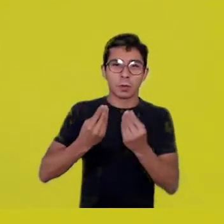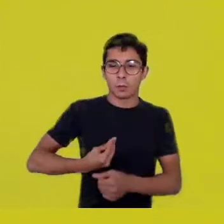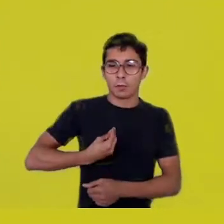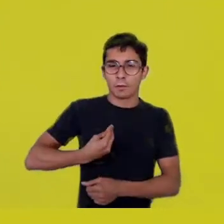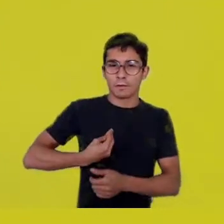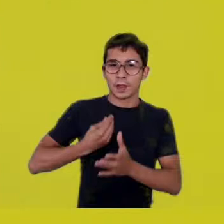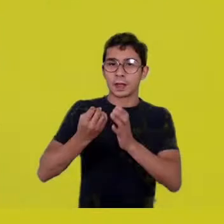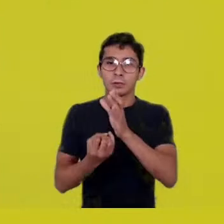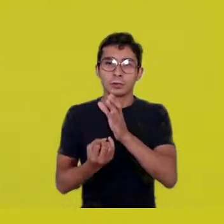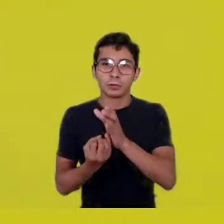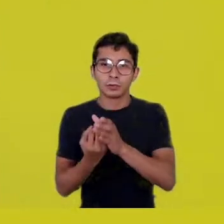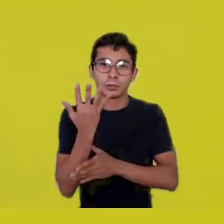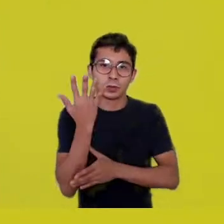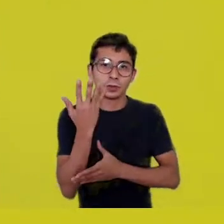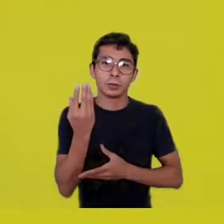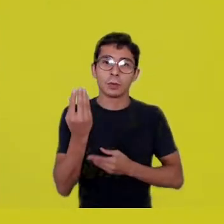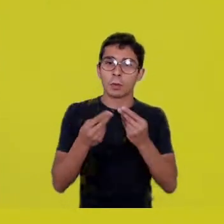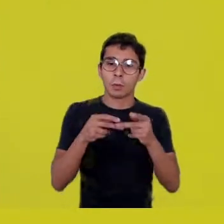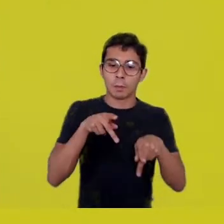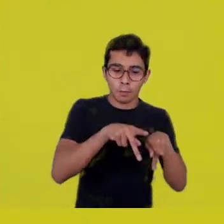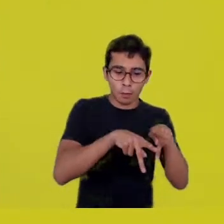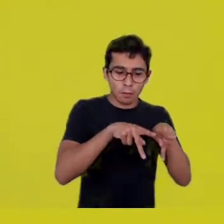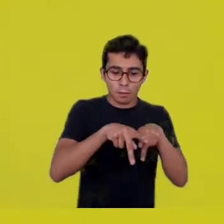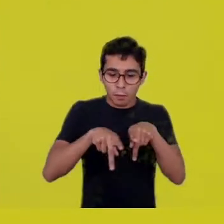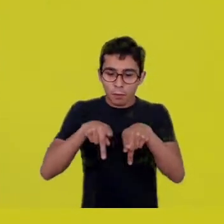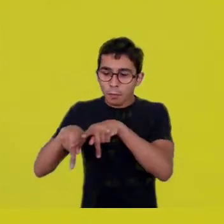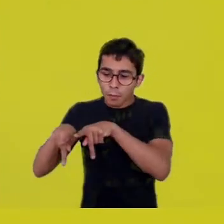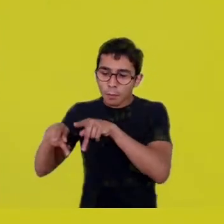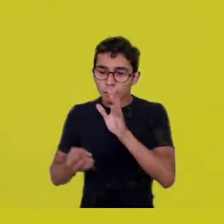of our constellation of peoples, those you call tribes,